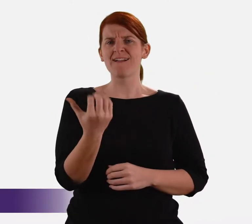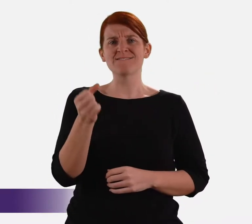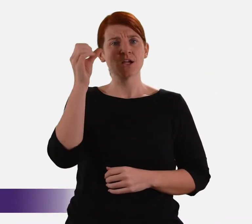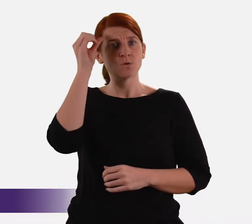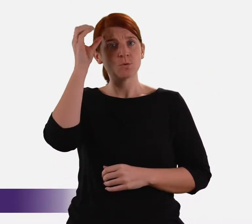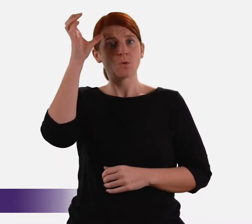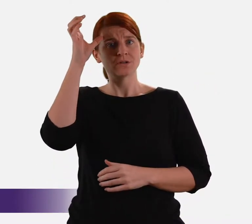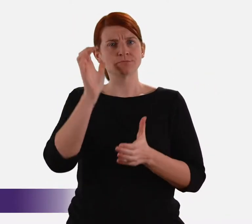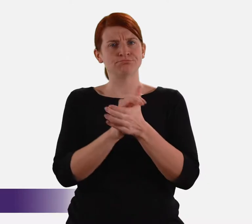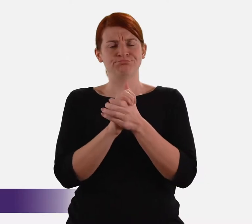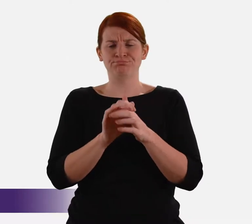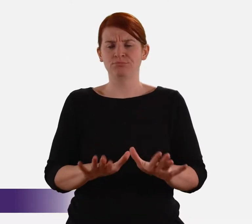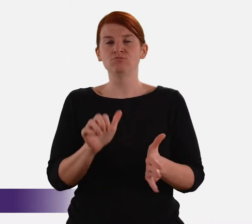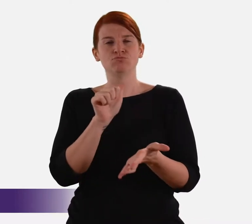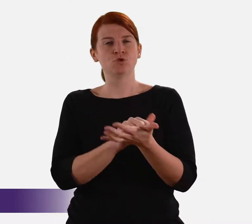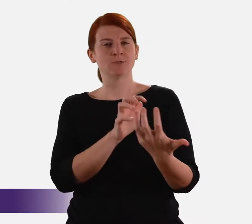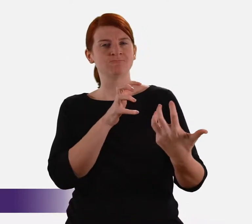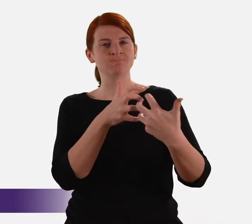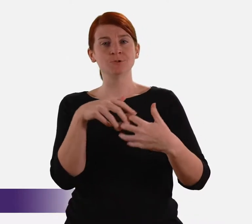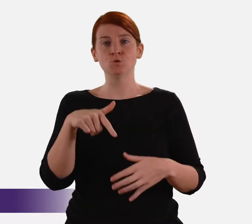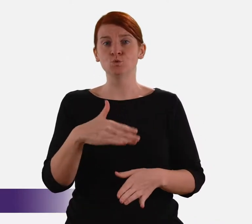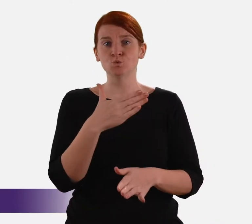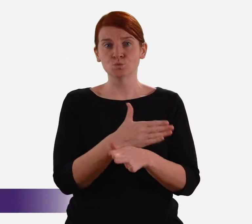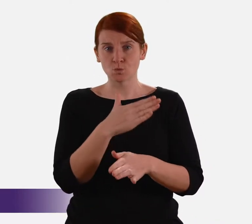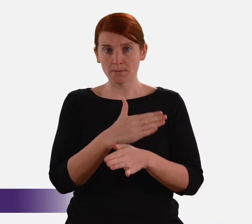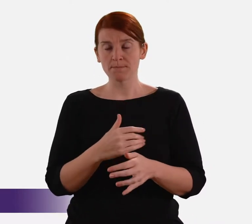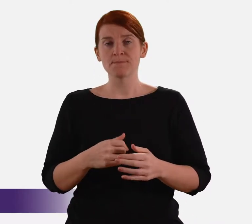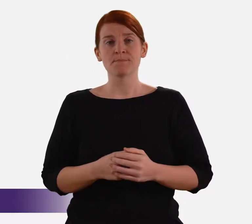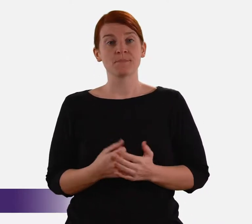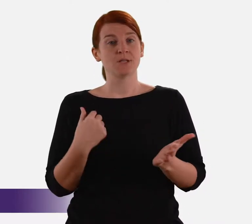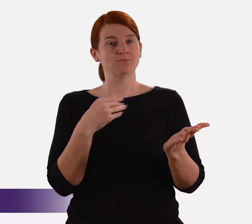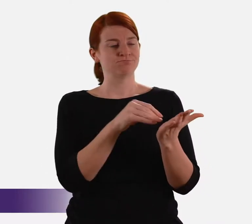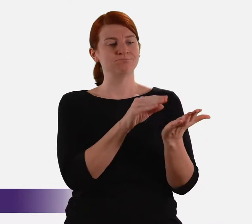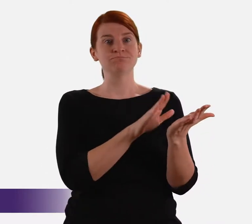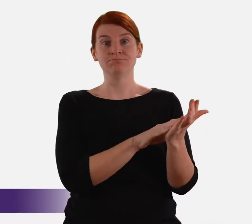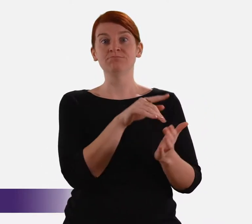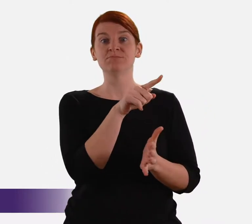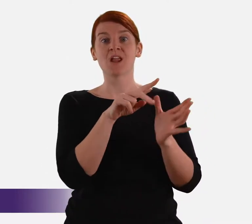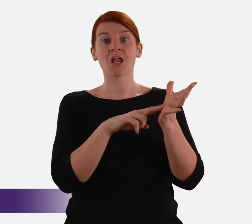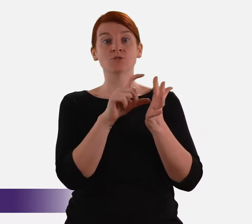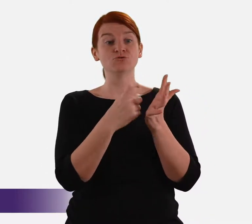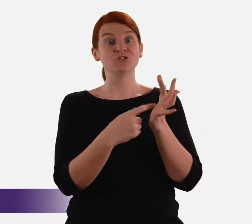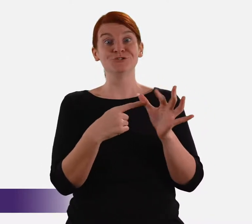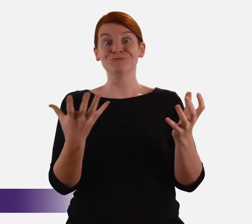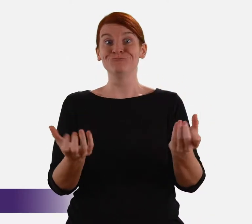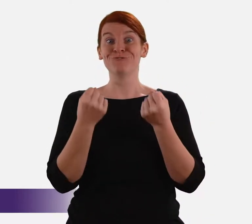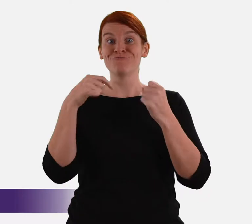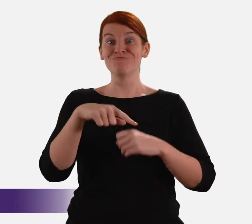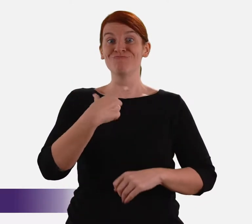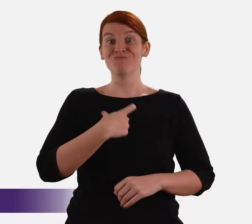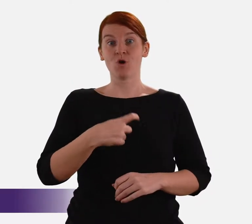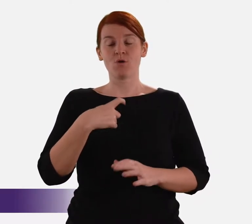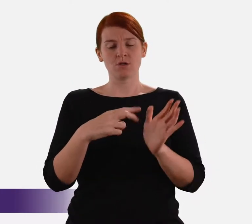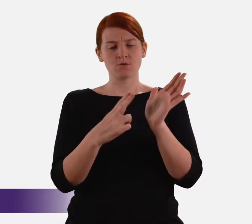perform this very demanding and sensitive role. I should record that Andrea’s appointment to the Royal Commission was expressly welcomed